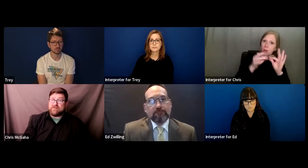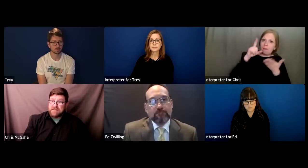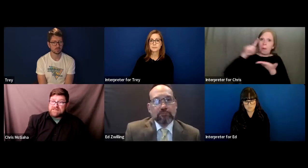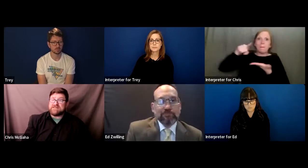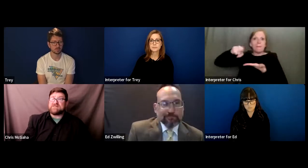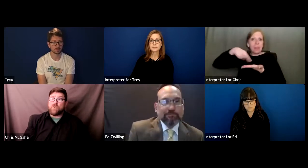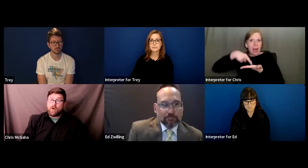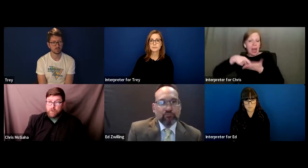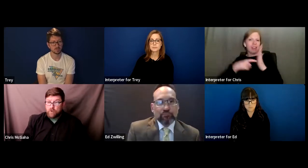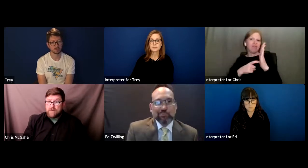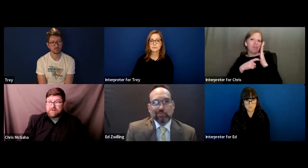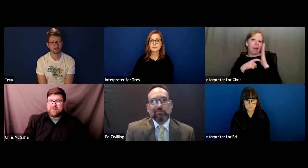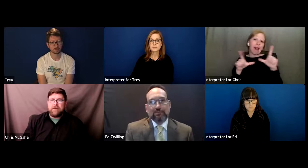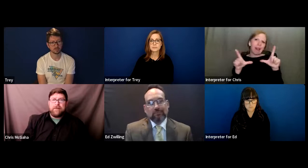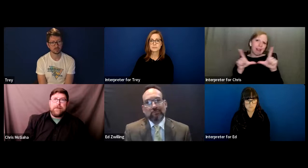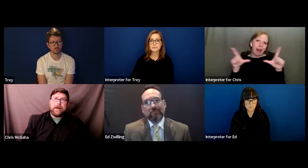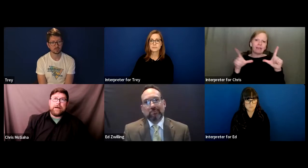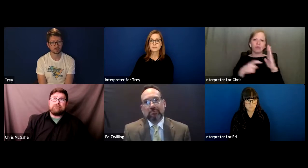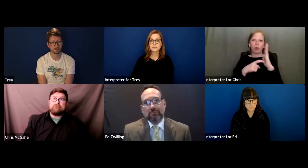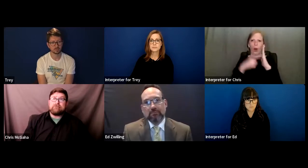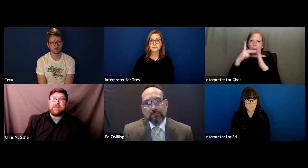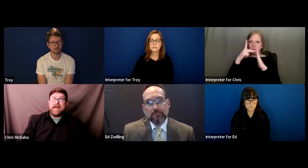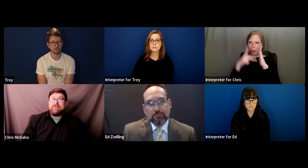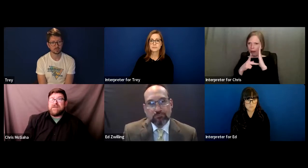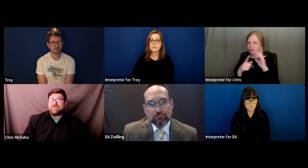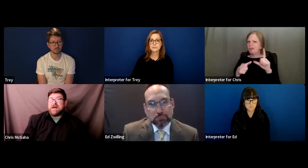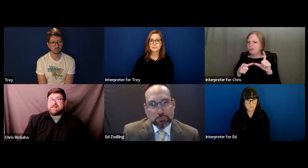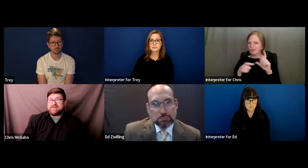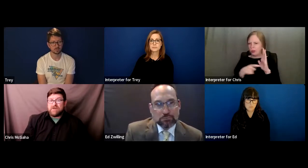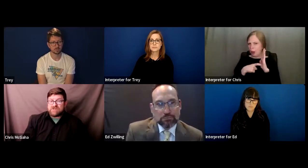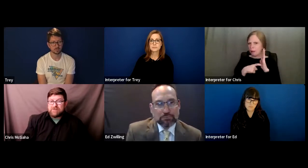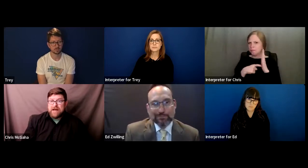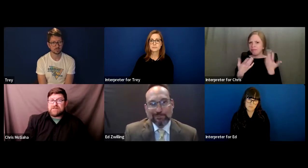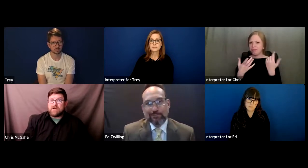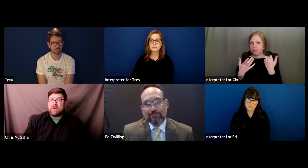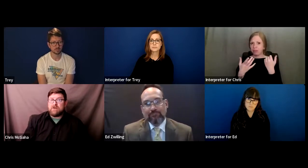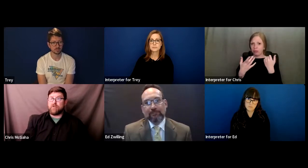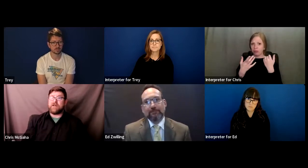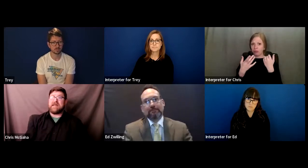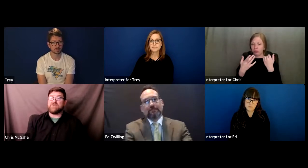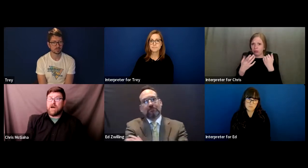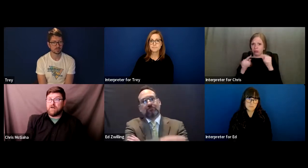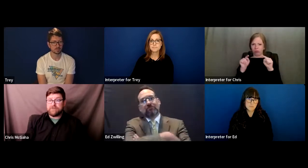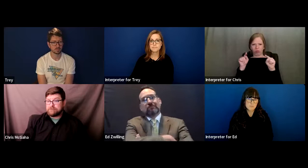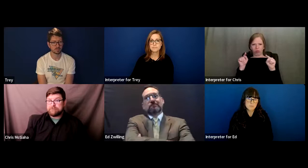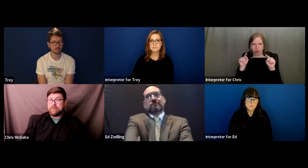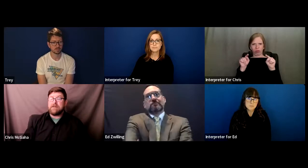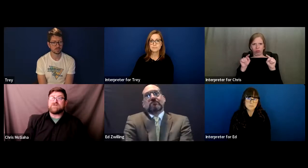a license or permit. And there's not a distinguishing factor for K-12.